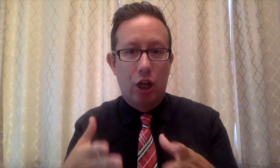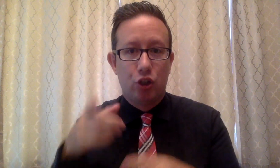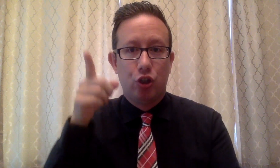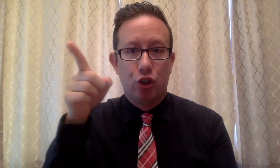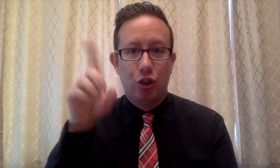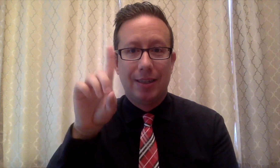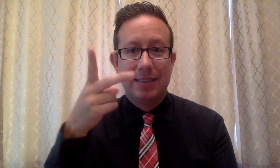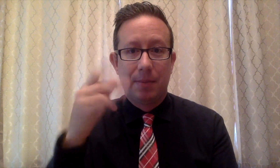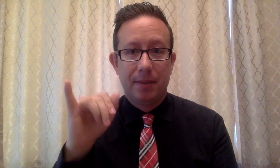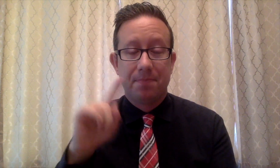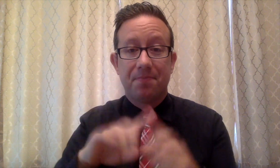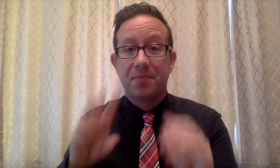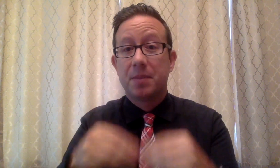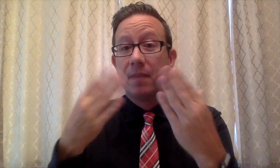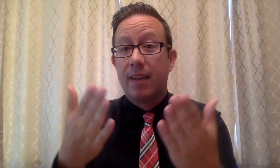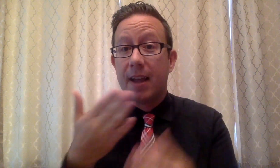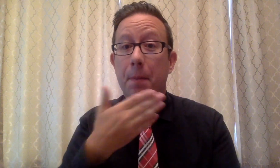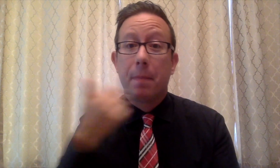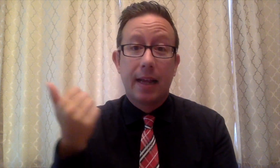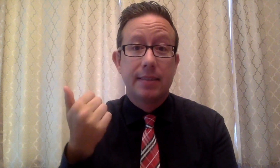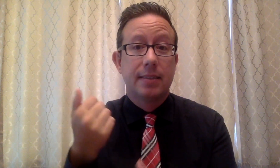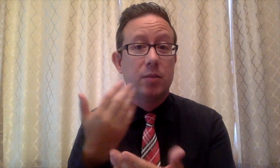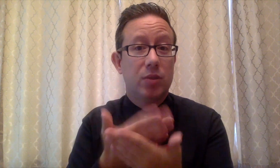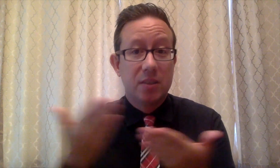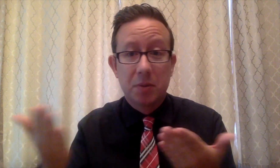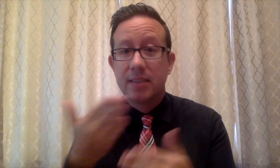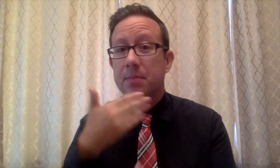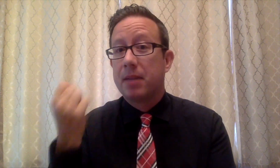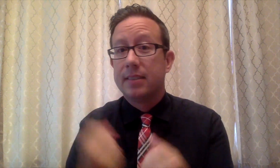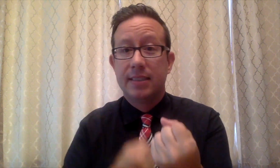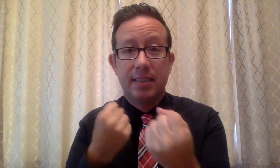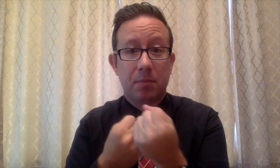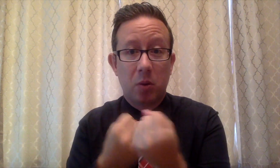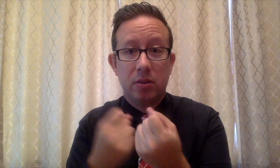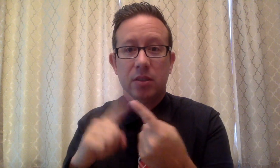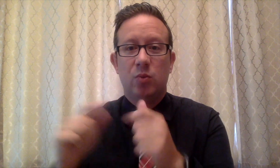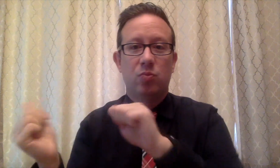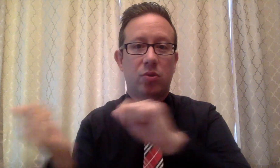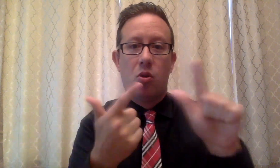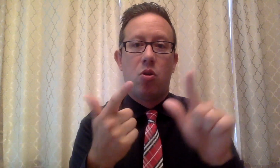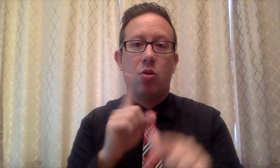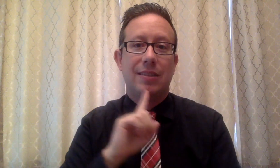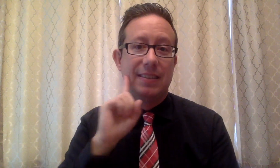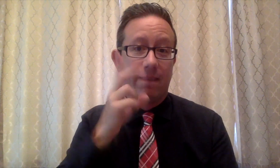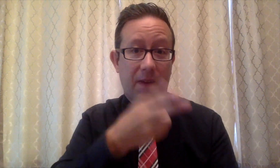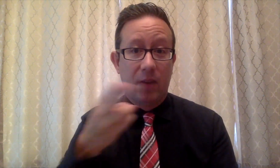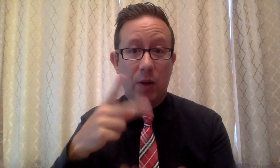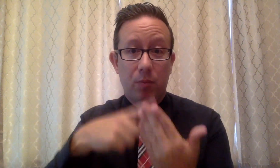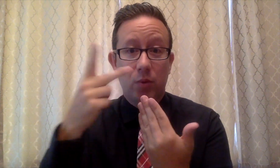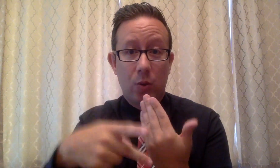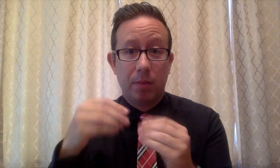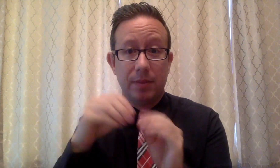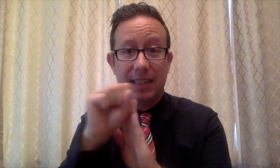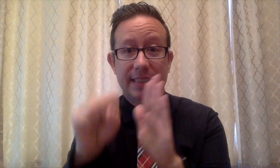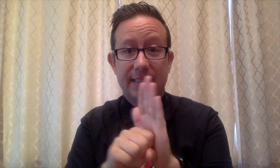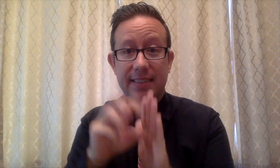at DPI to provide the best resources and the best supports to all deaf and hard of hearing